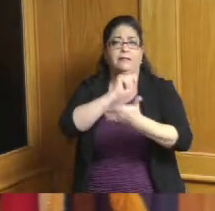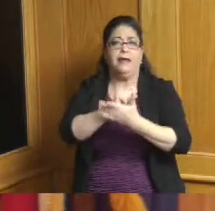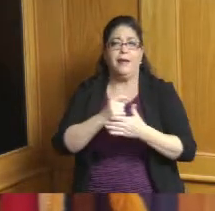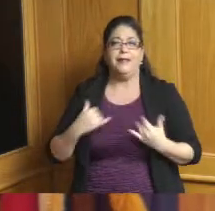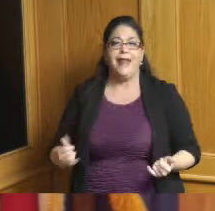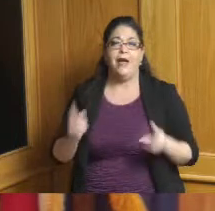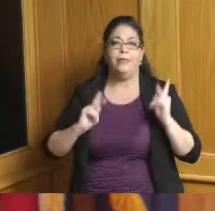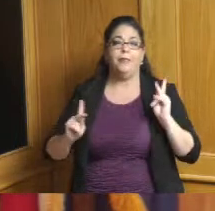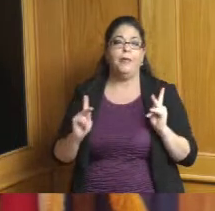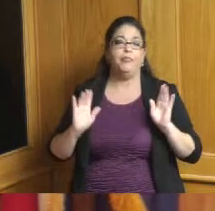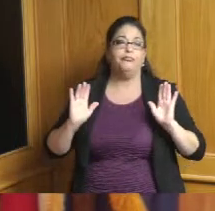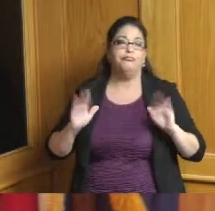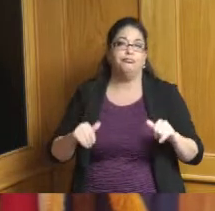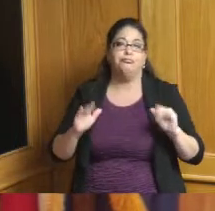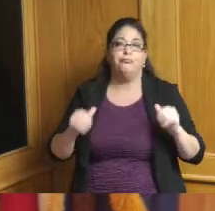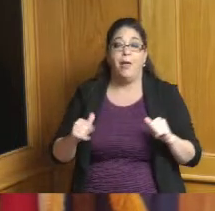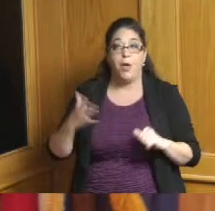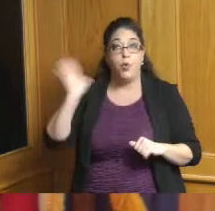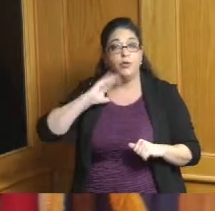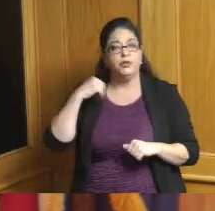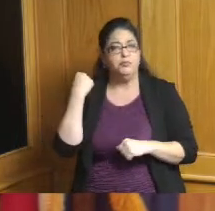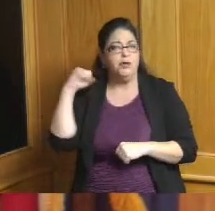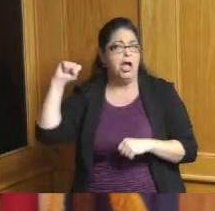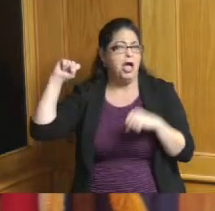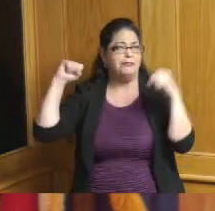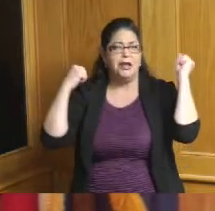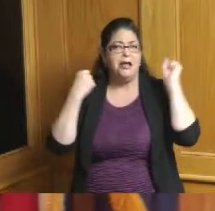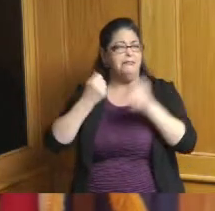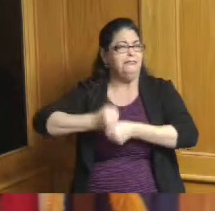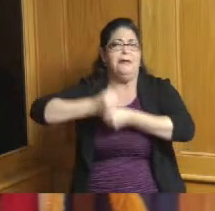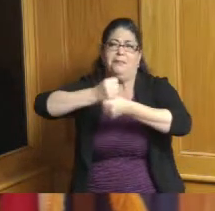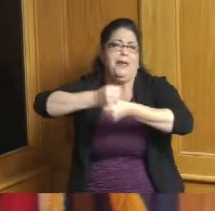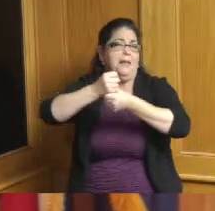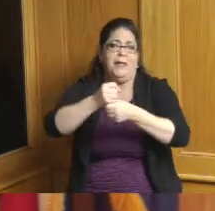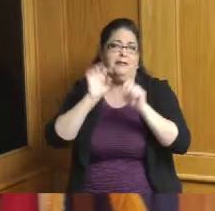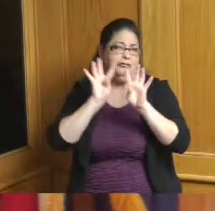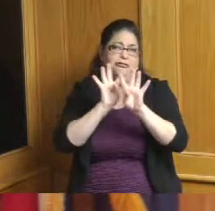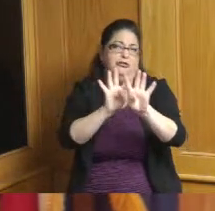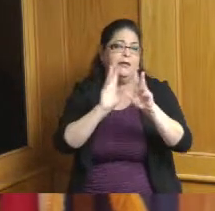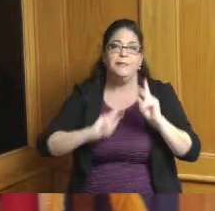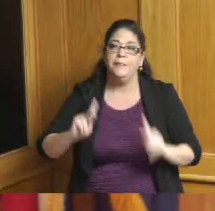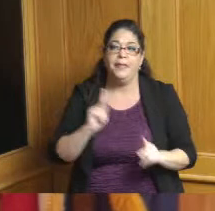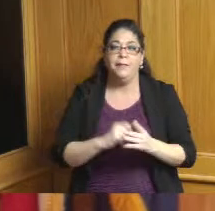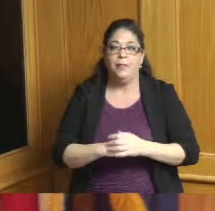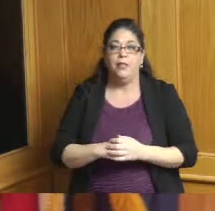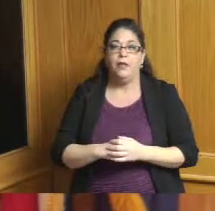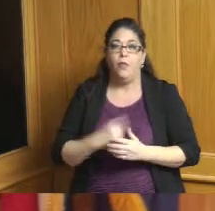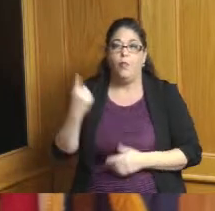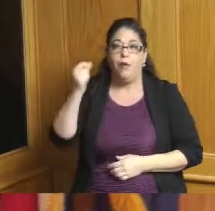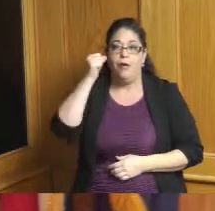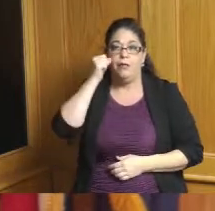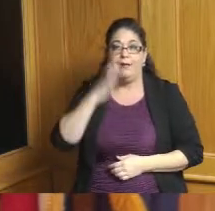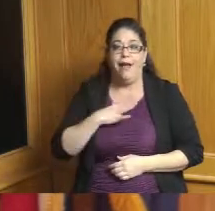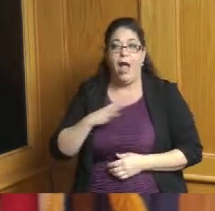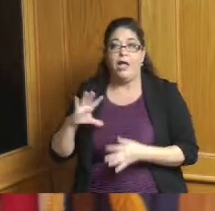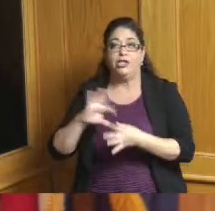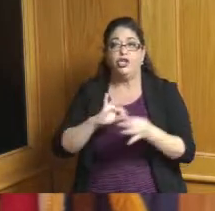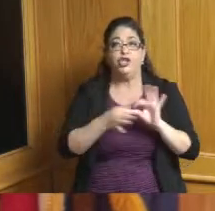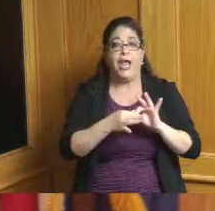but back then it was protest and you know people were one guy wanted to get chained to the to the